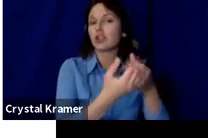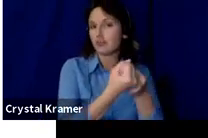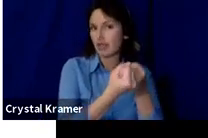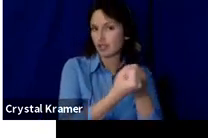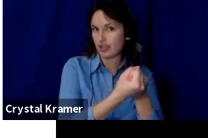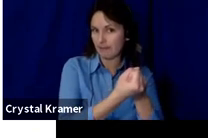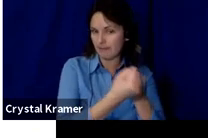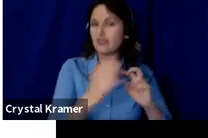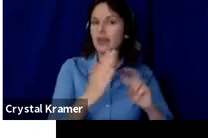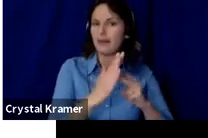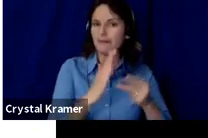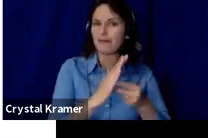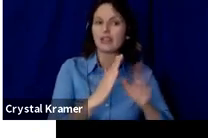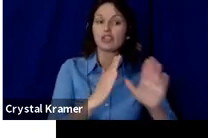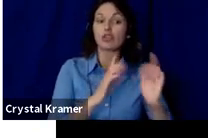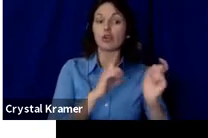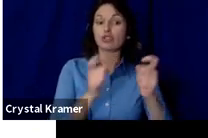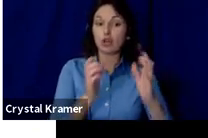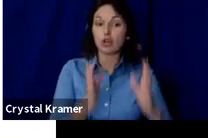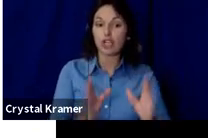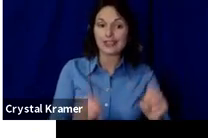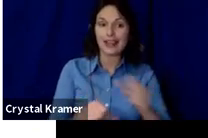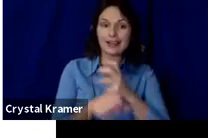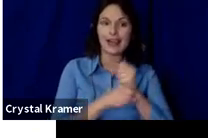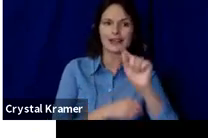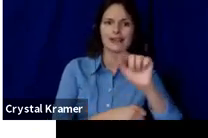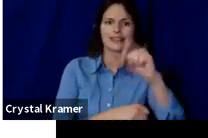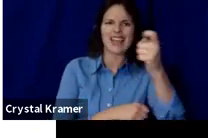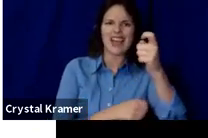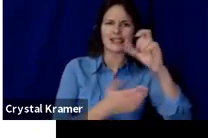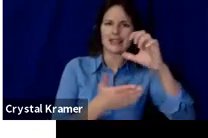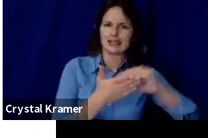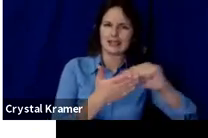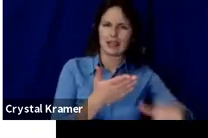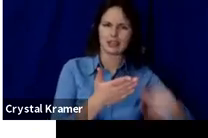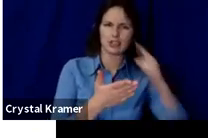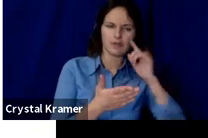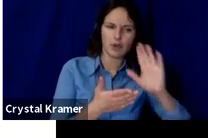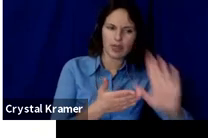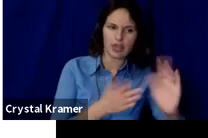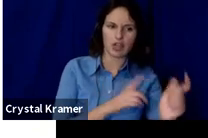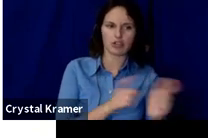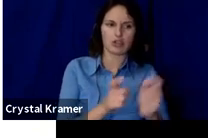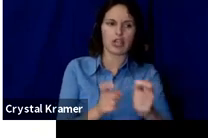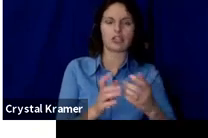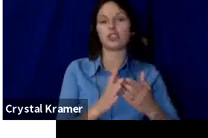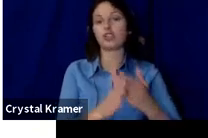to receive a tax deduction for the donations they make through our fundraising platform.